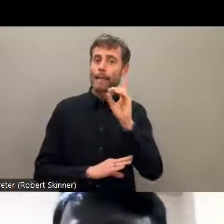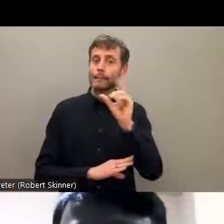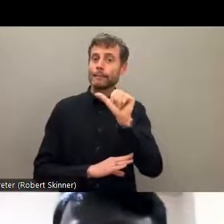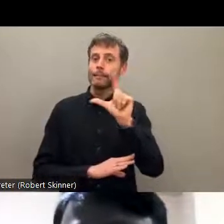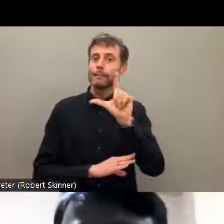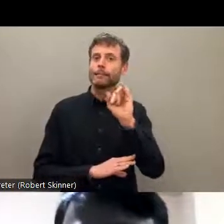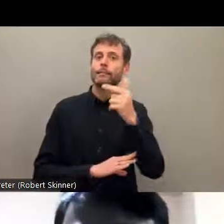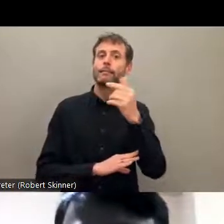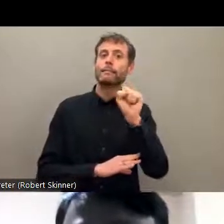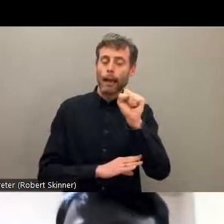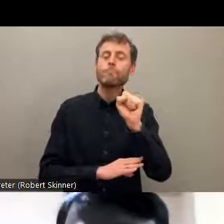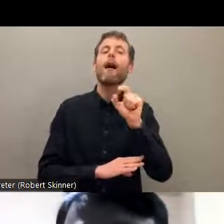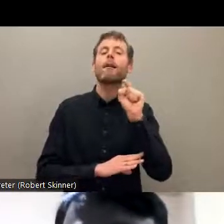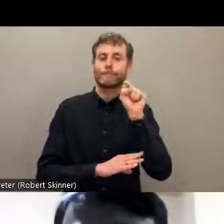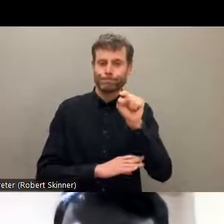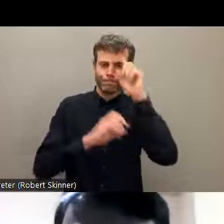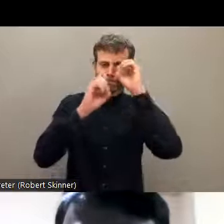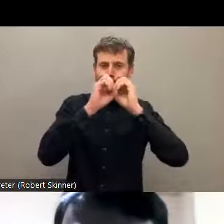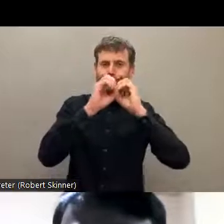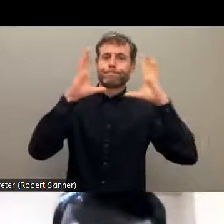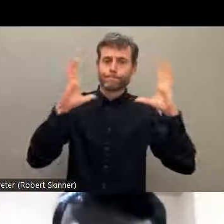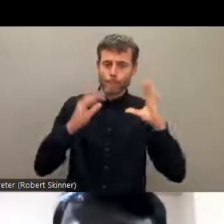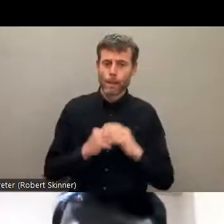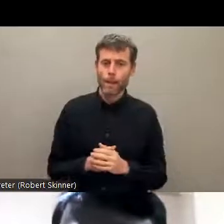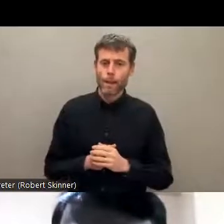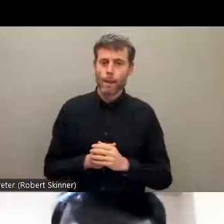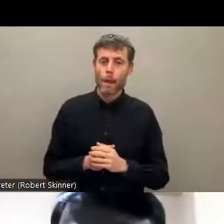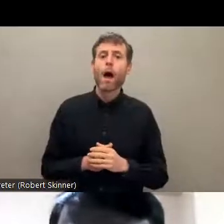And we will be also, you know, learning about